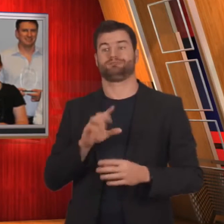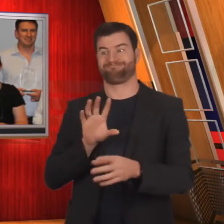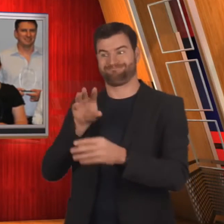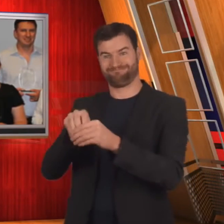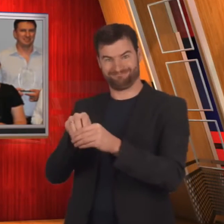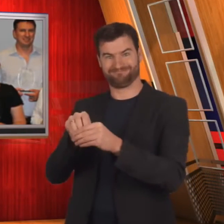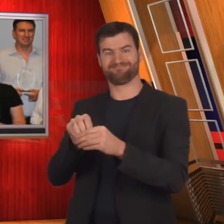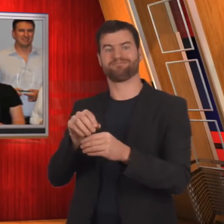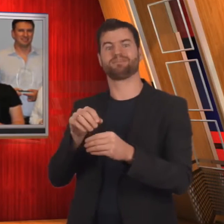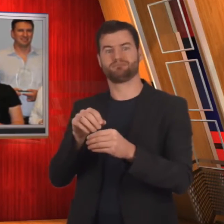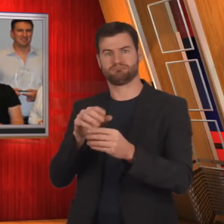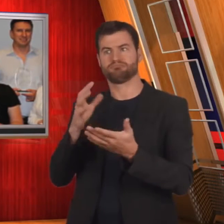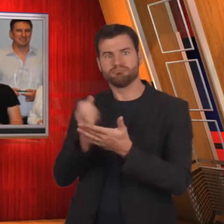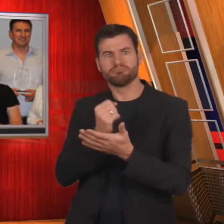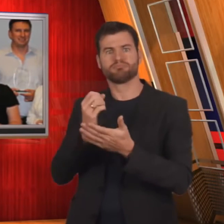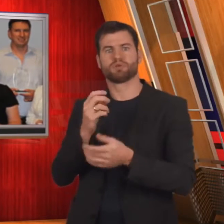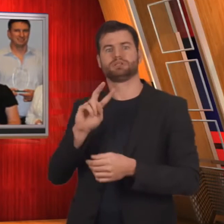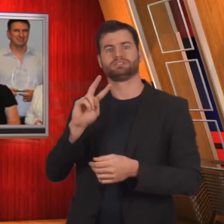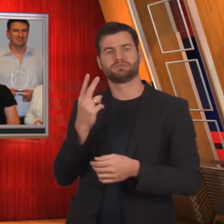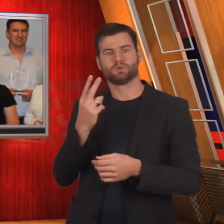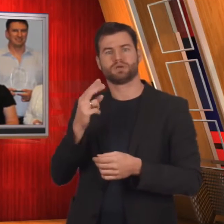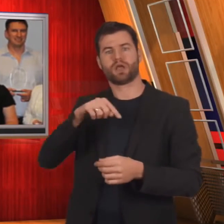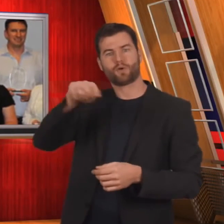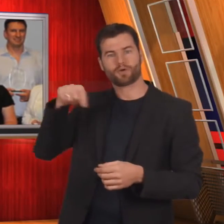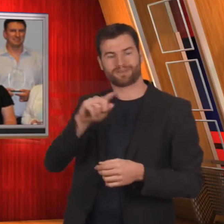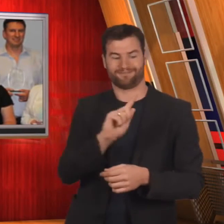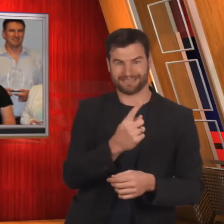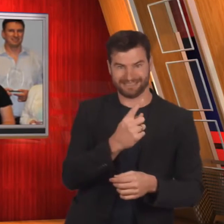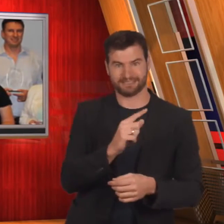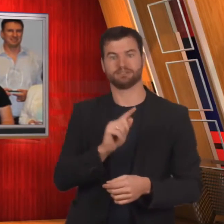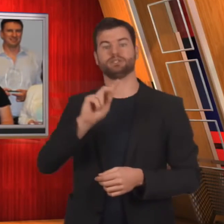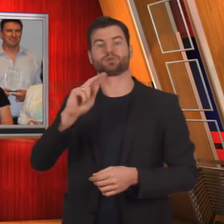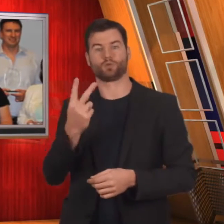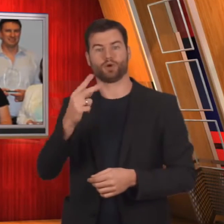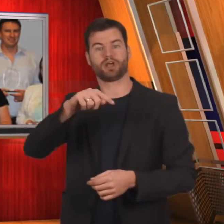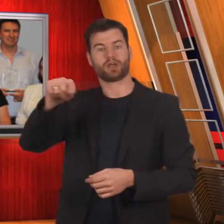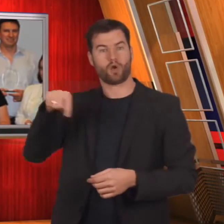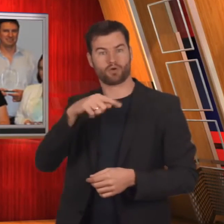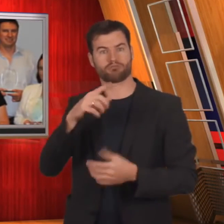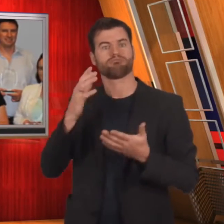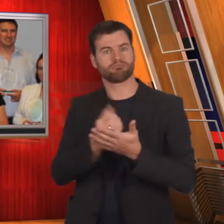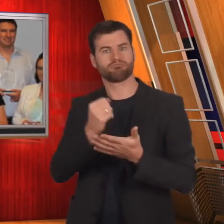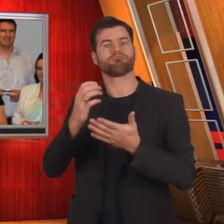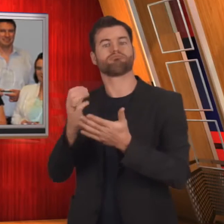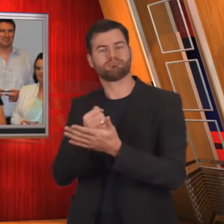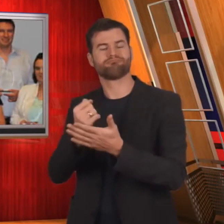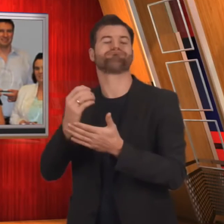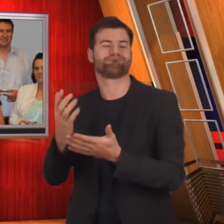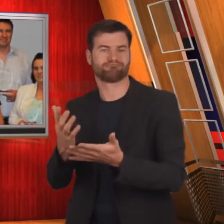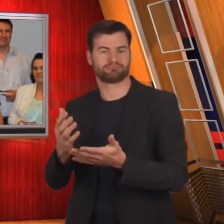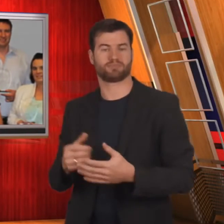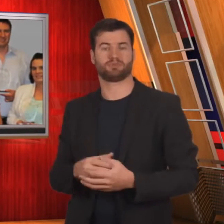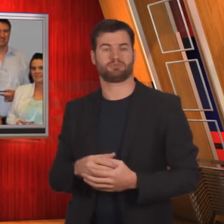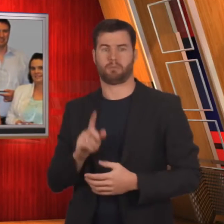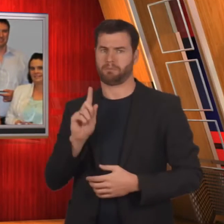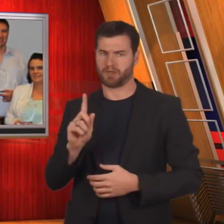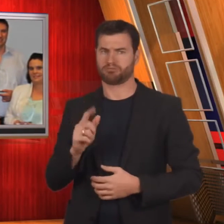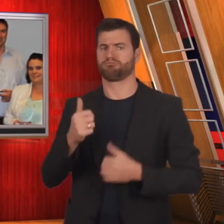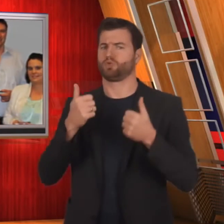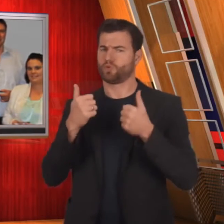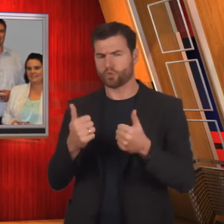He played two good golf rounds.